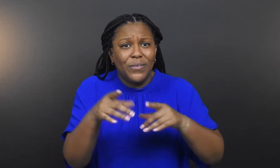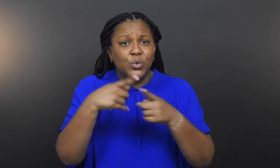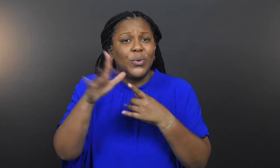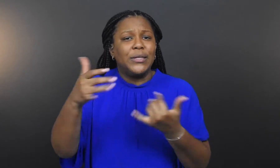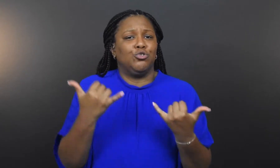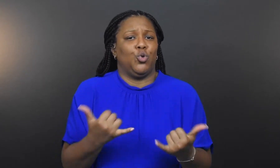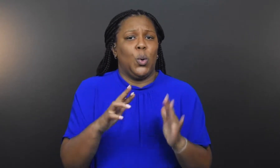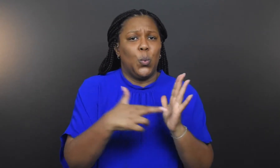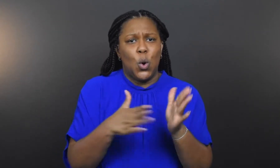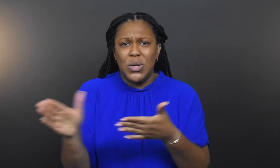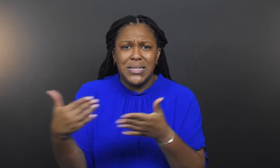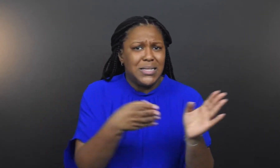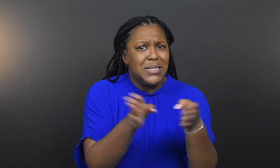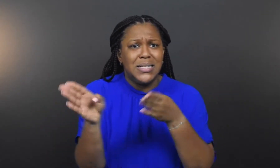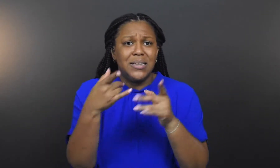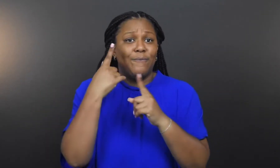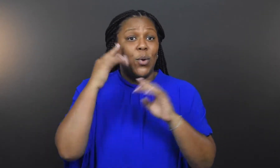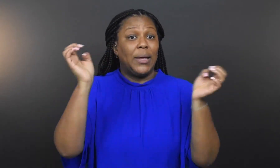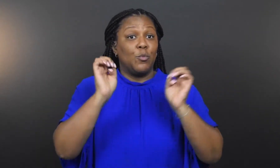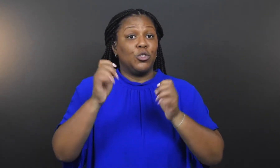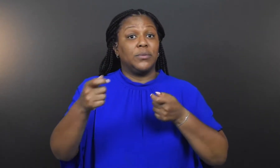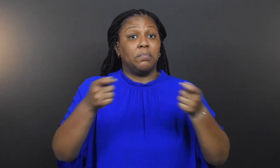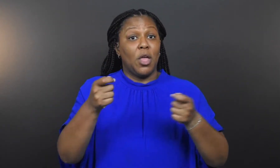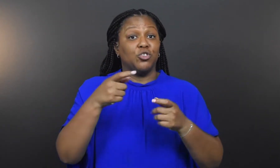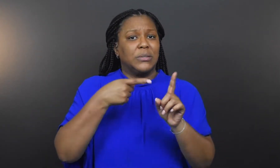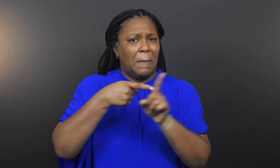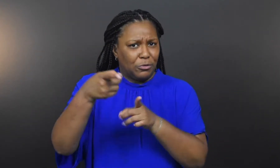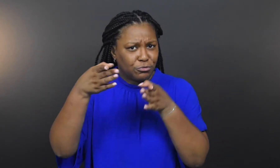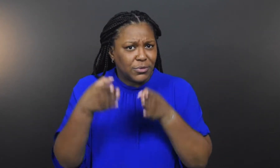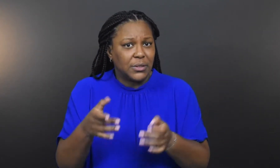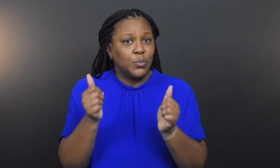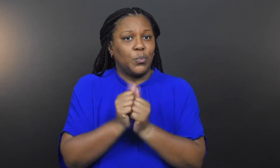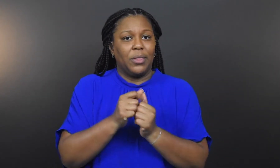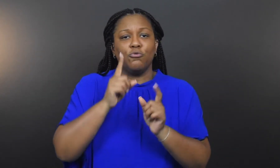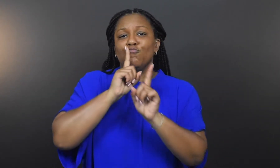Bob stayed in his division while moving into his current role as an Emergency Management